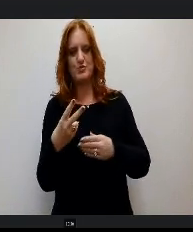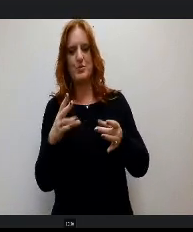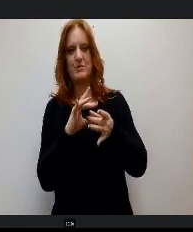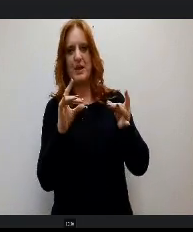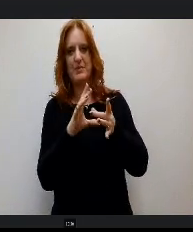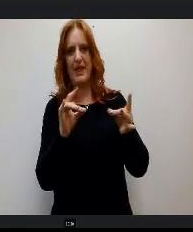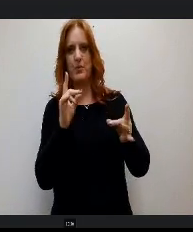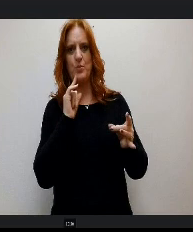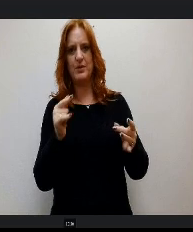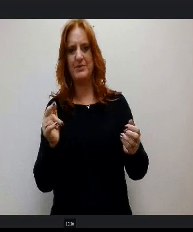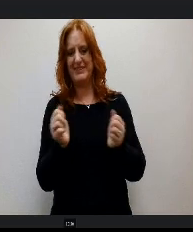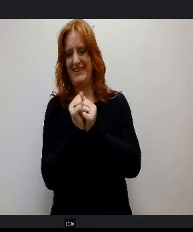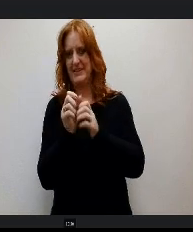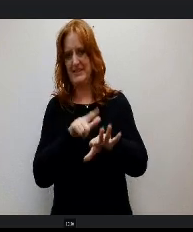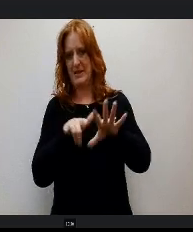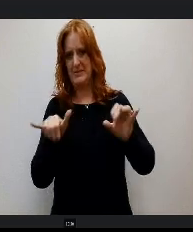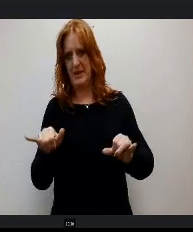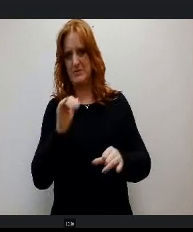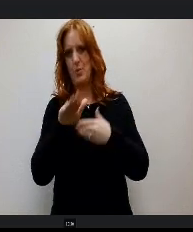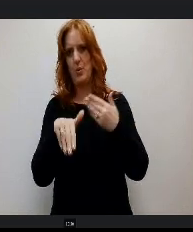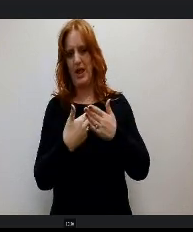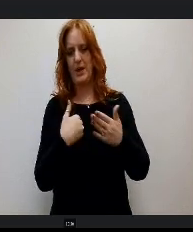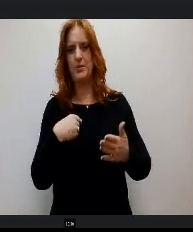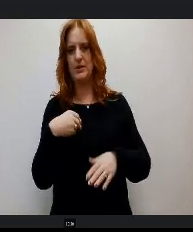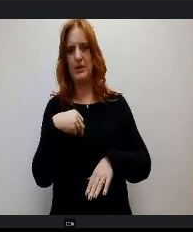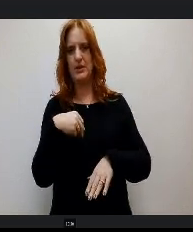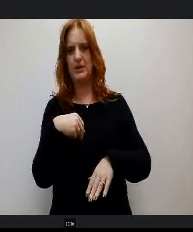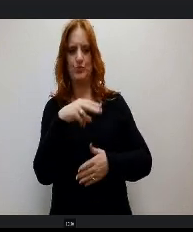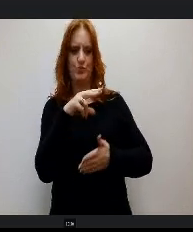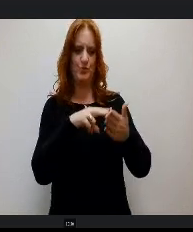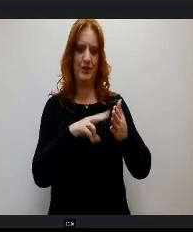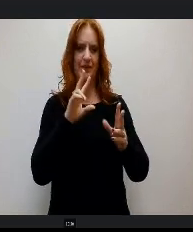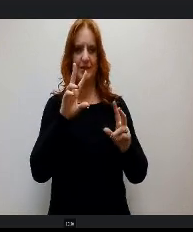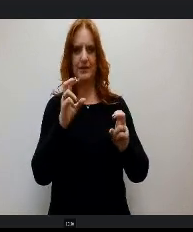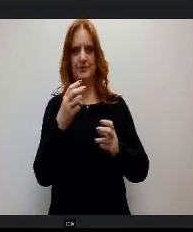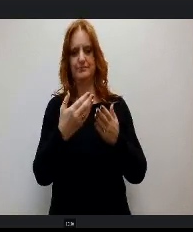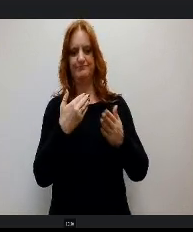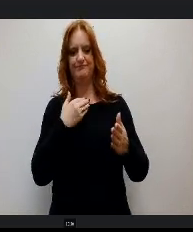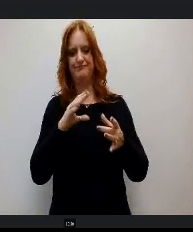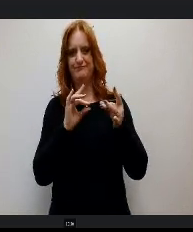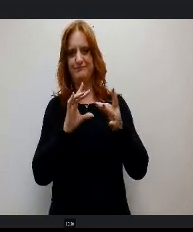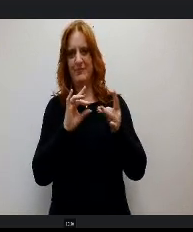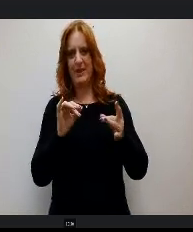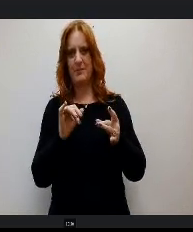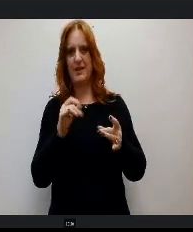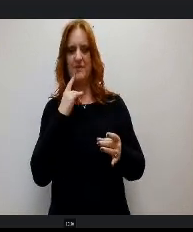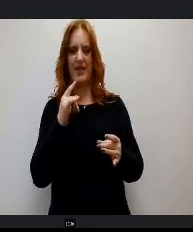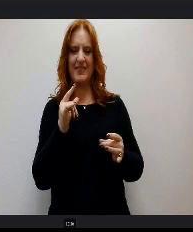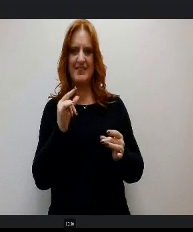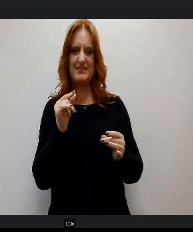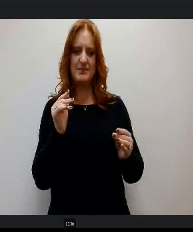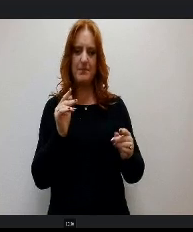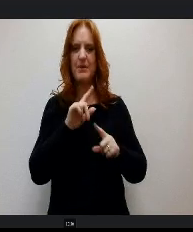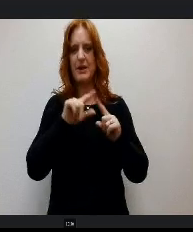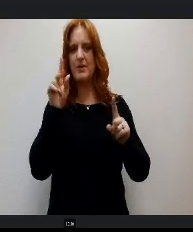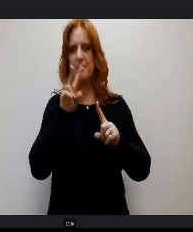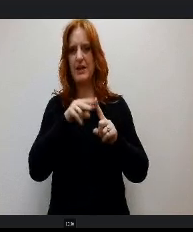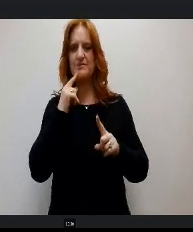So I'll read our preamble once the fine print, but it applies to both public comment sections